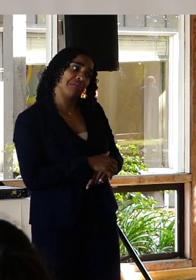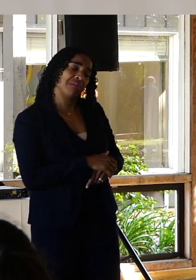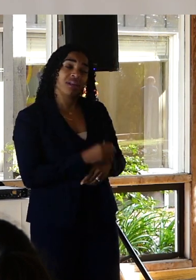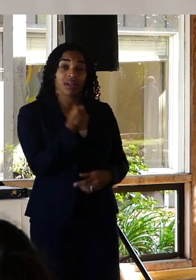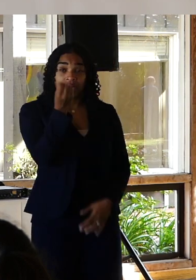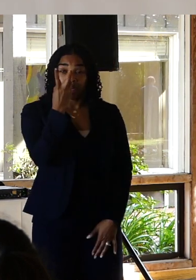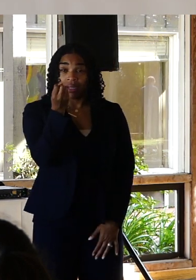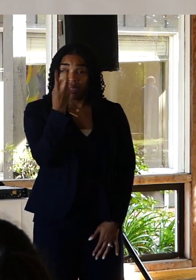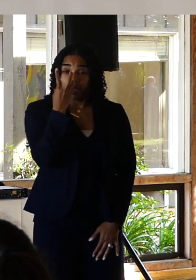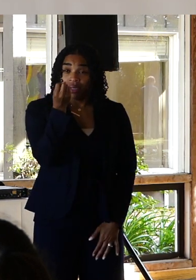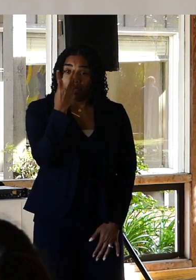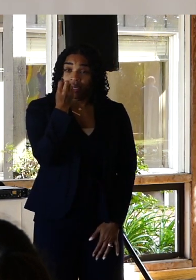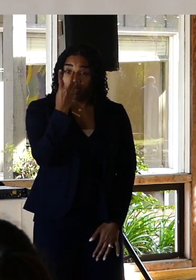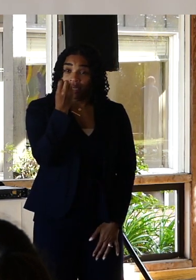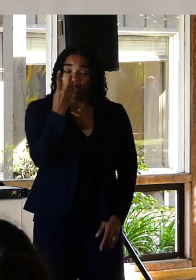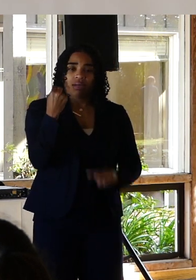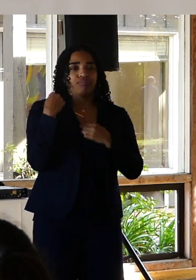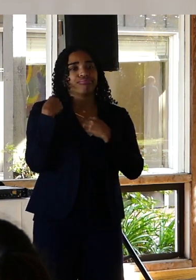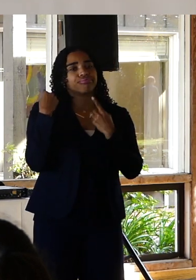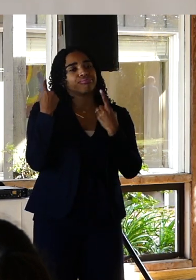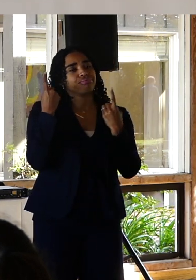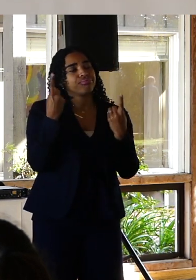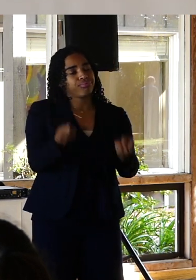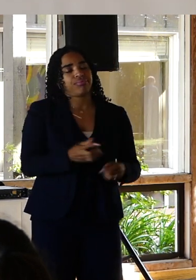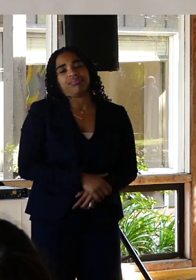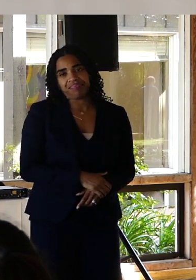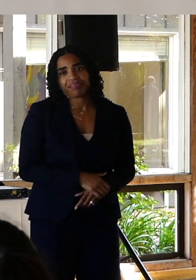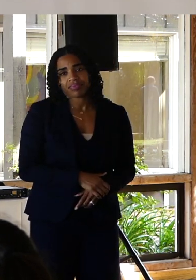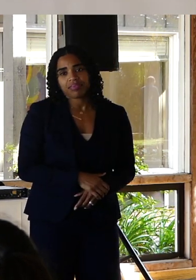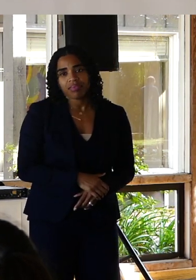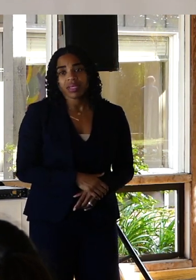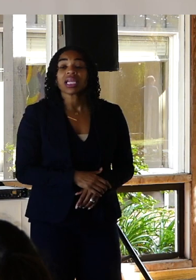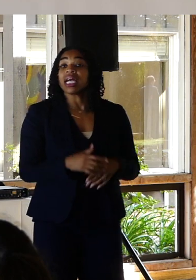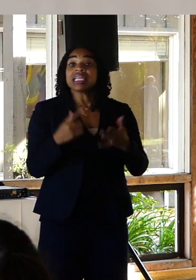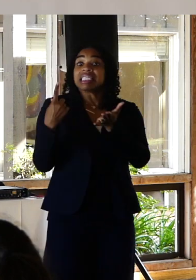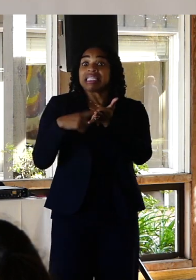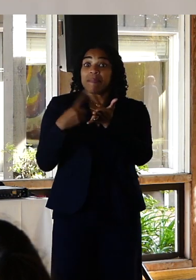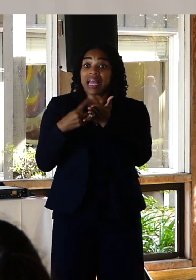At some point solutions seeking is something to be done when the crisis is over.